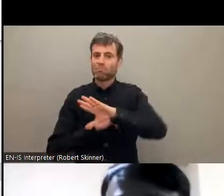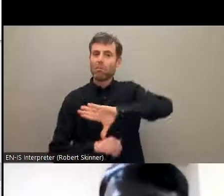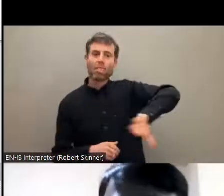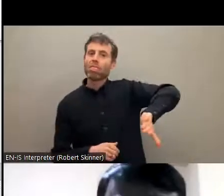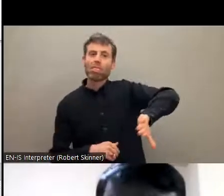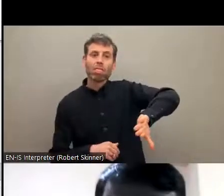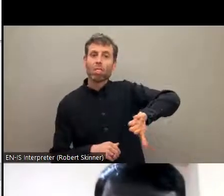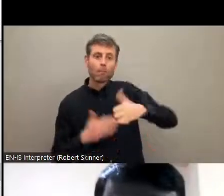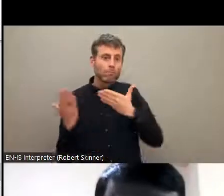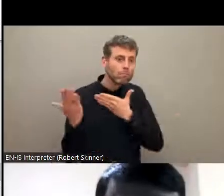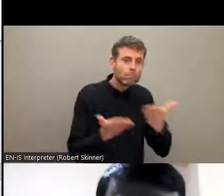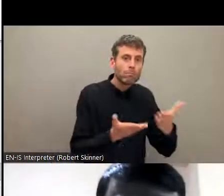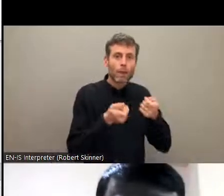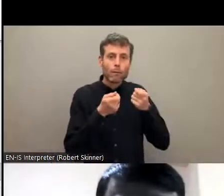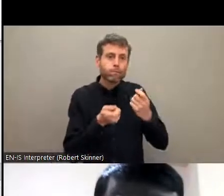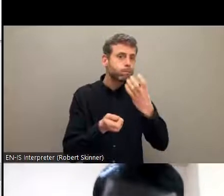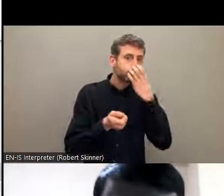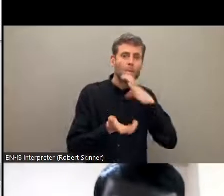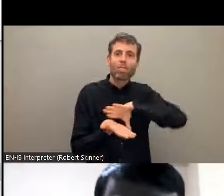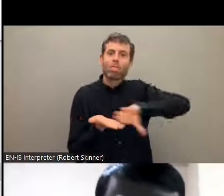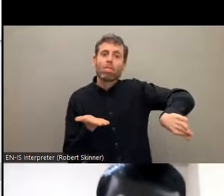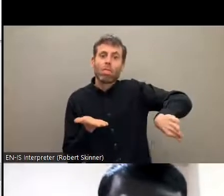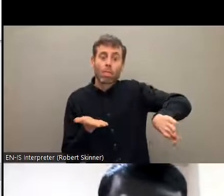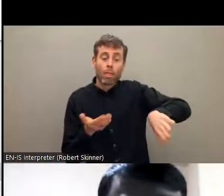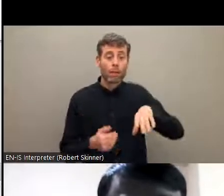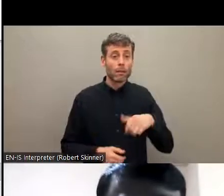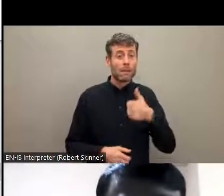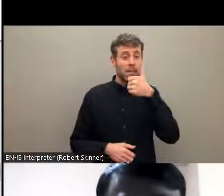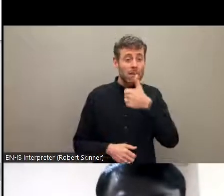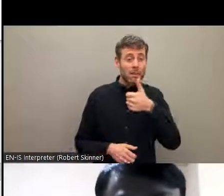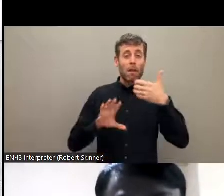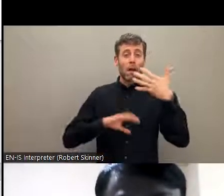their household incomes during the COVID period. So if we see